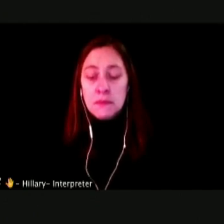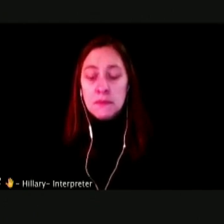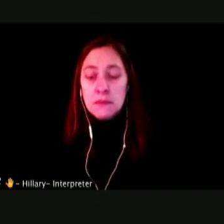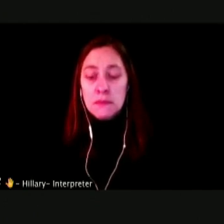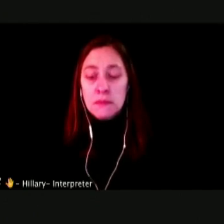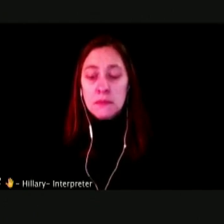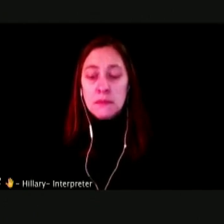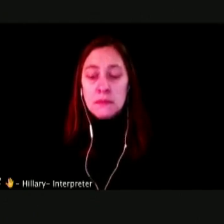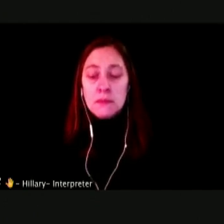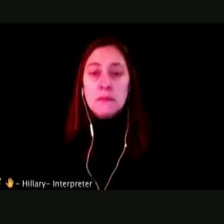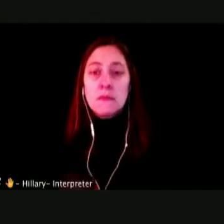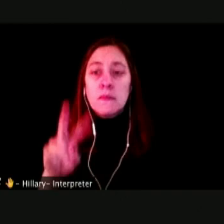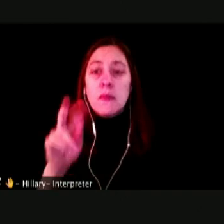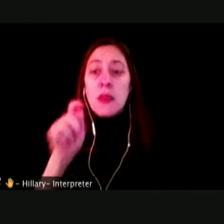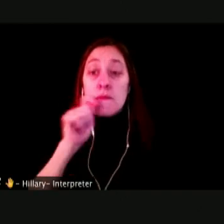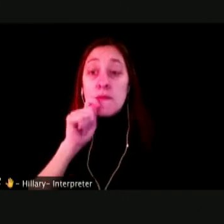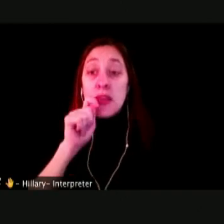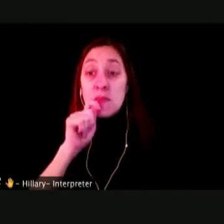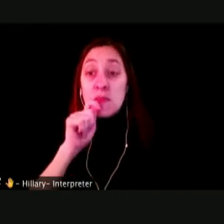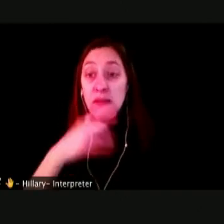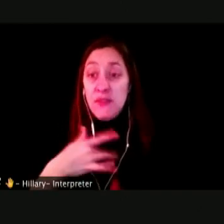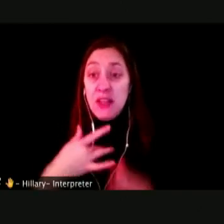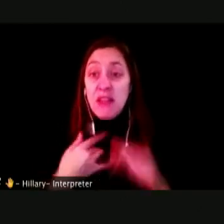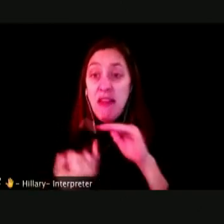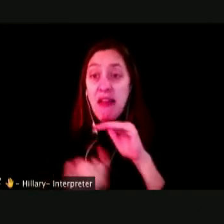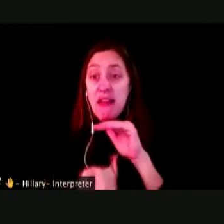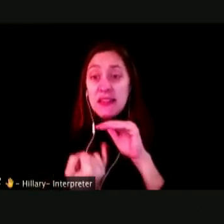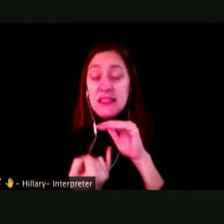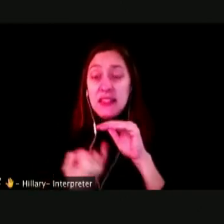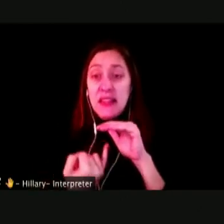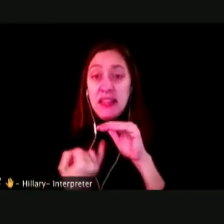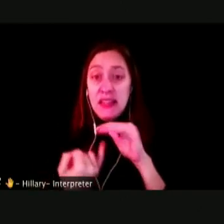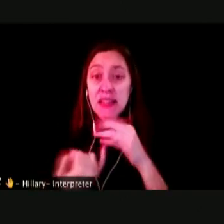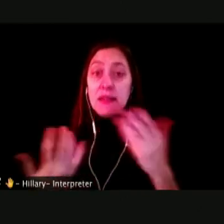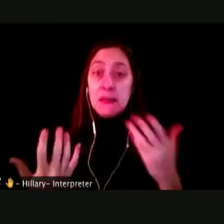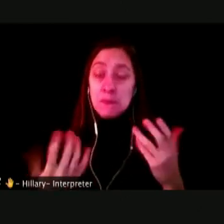VAPING MAY ISOLATE YOU FROM YOUR FRIENDS REVIEW CREATED BETWEEN PEOPLE AS IT TAKES TIME AWAY